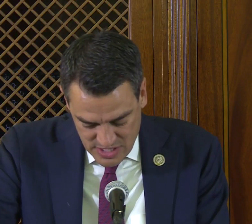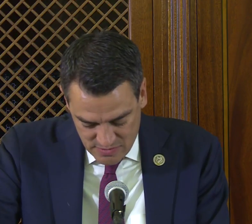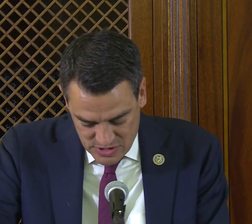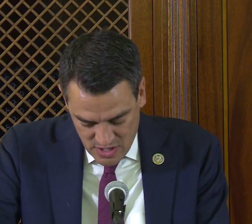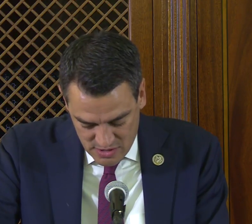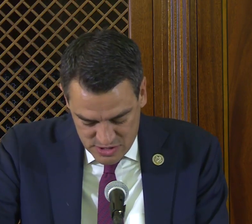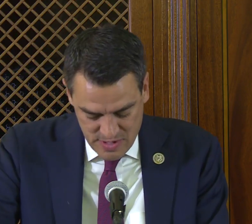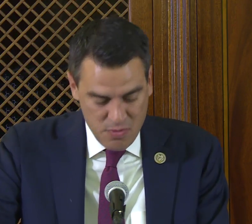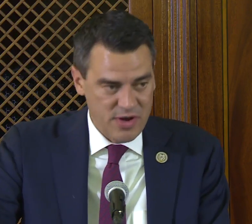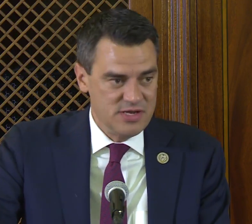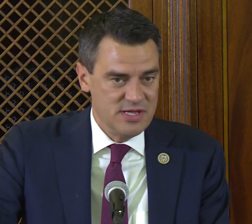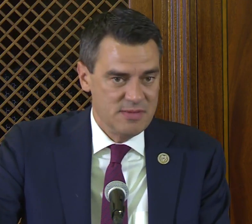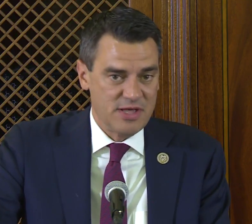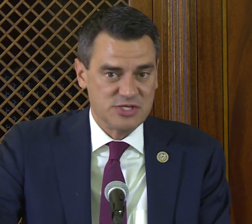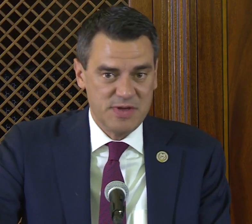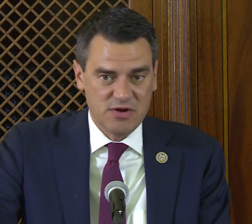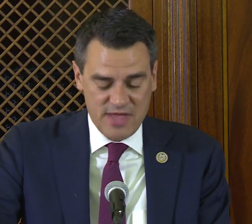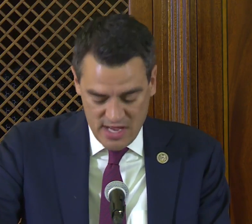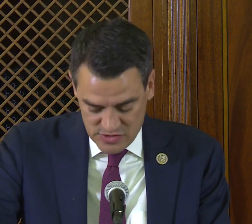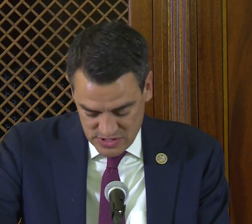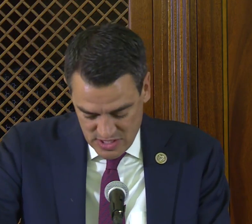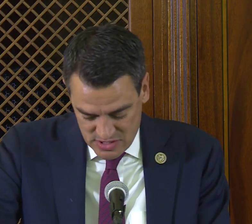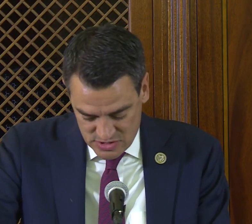I was honored to be appointed by the Speaker of the House